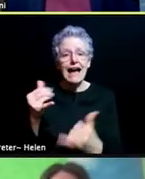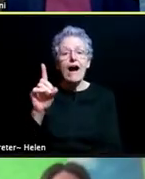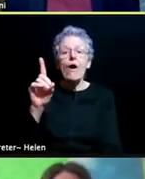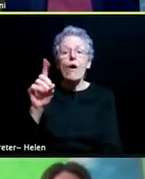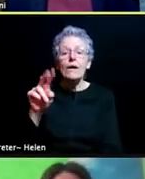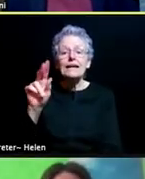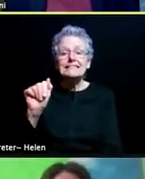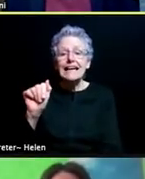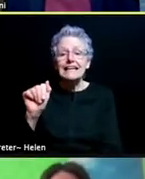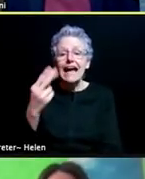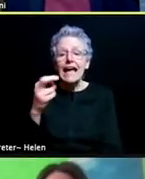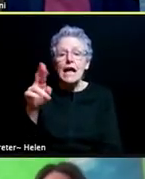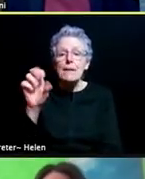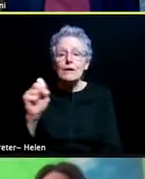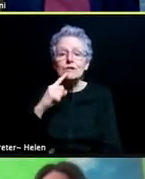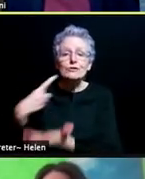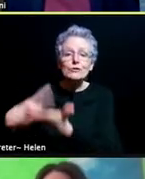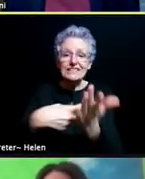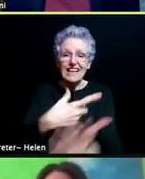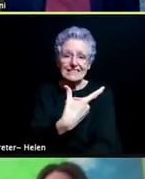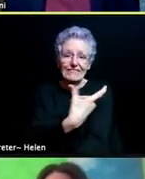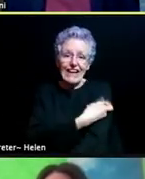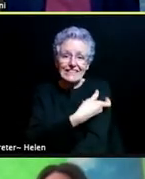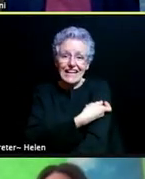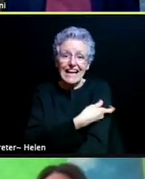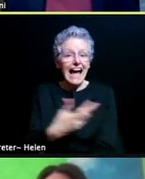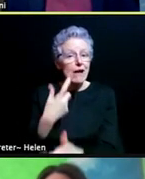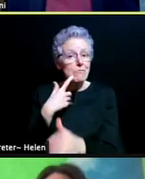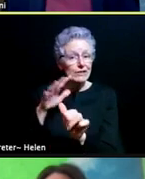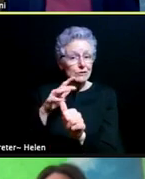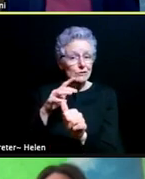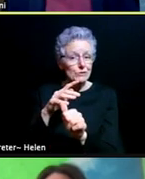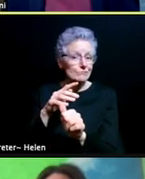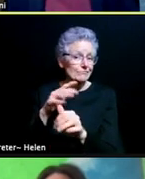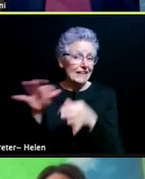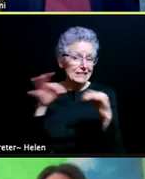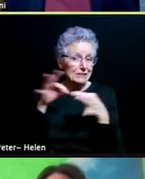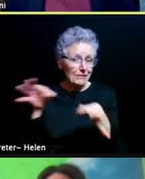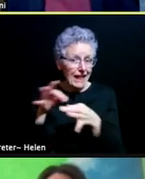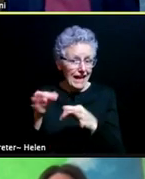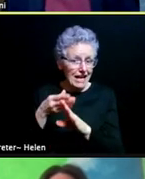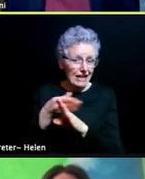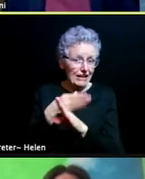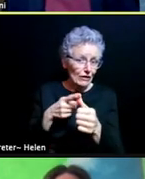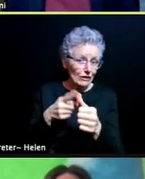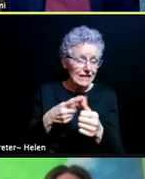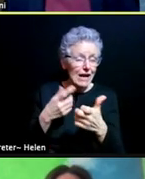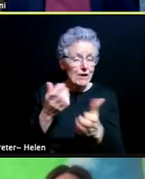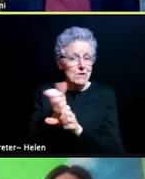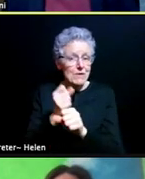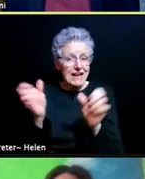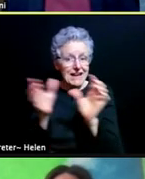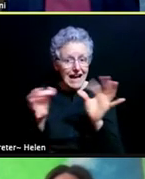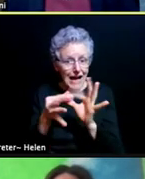about vaccination and just as a little background, I just wanna make a couple of comments as we're getting to a next phase.